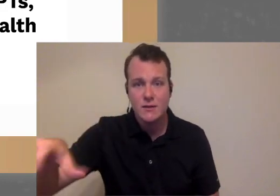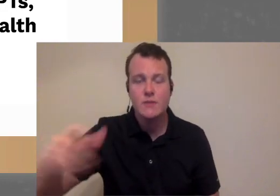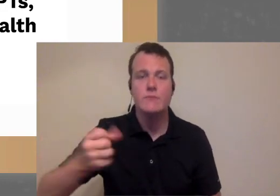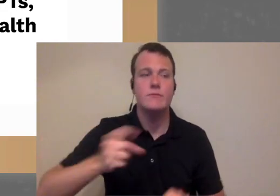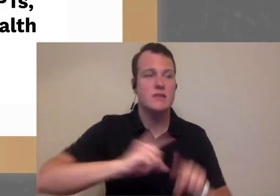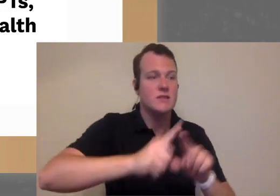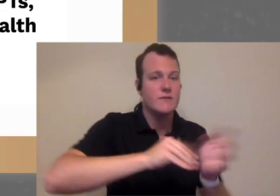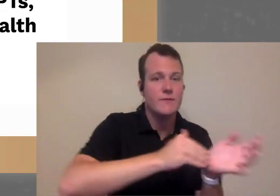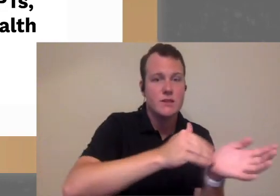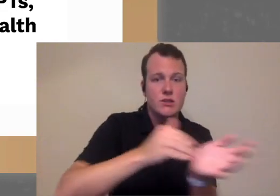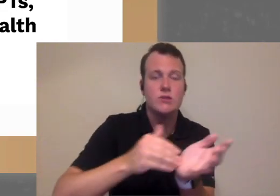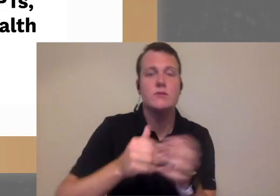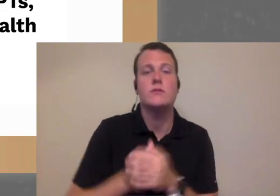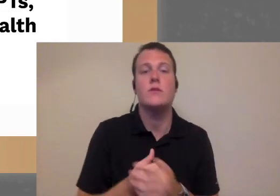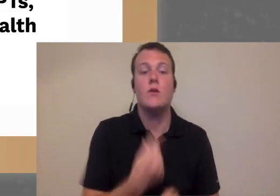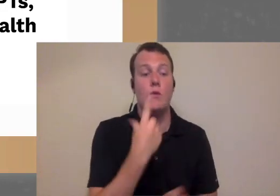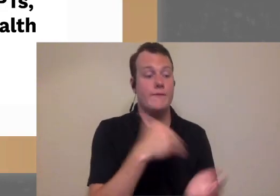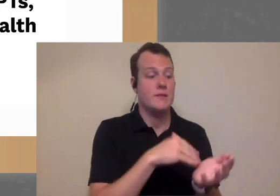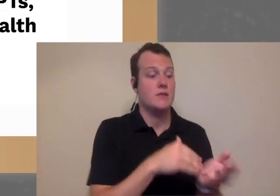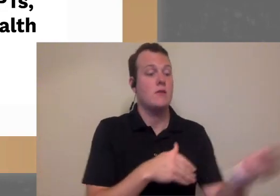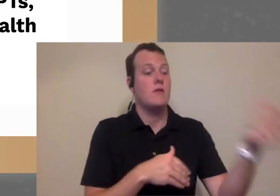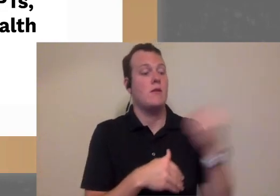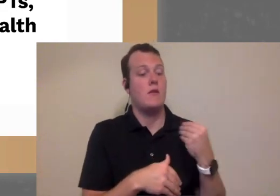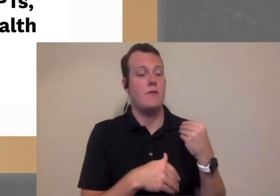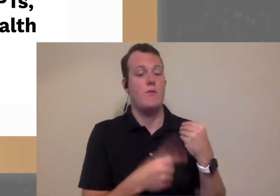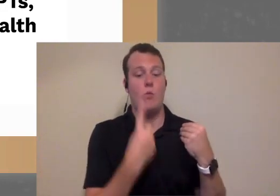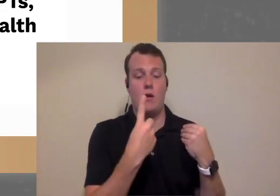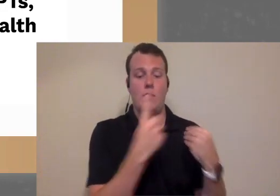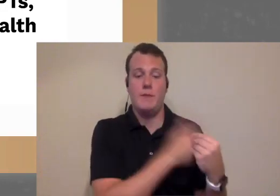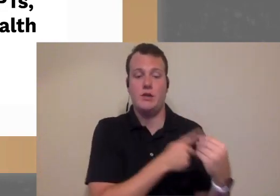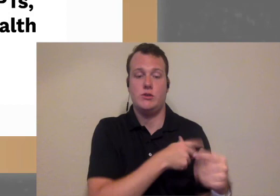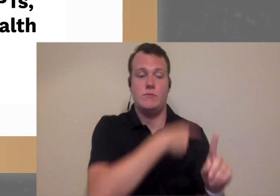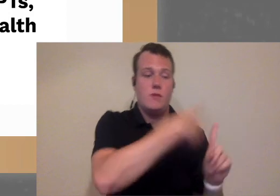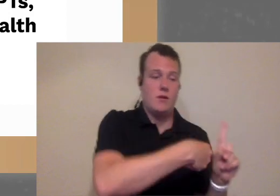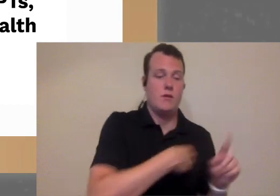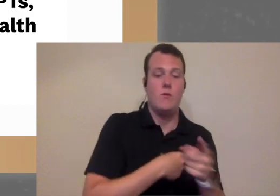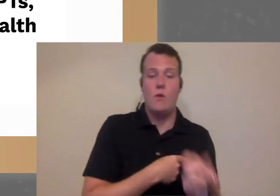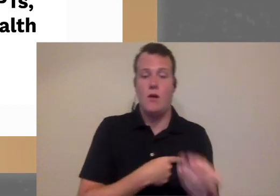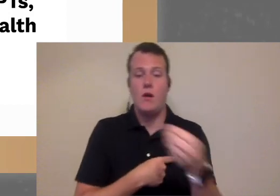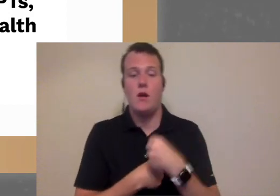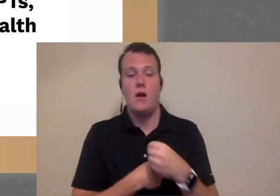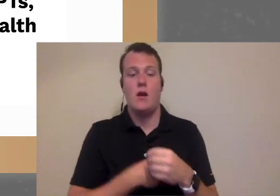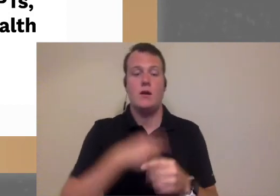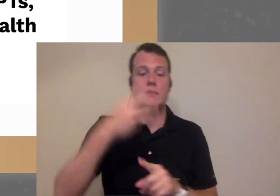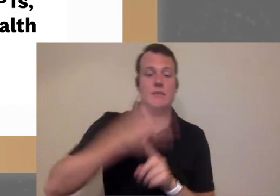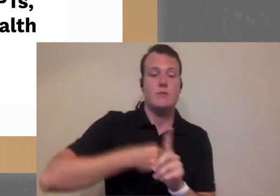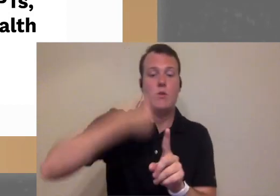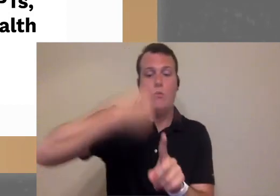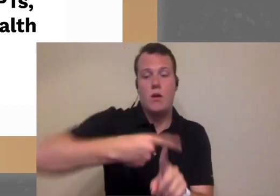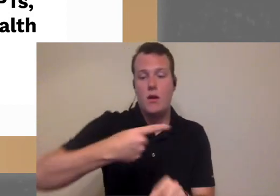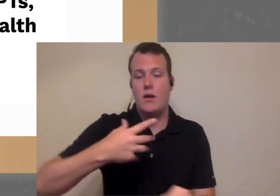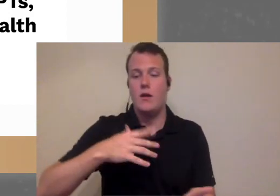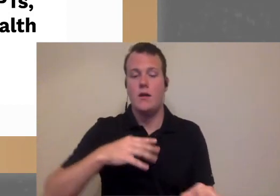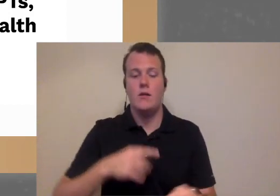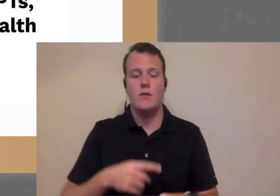the whole series of different physicians and one physician is giving you one per month that one's give you one per six month so you know they're 10 6 10